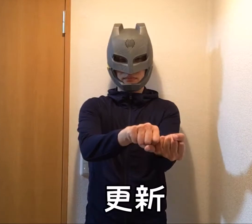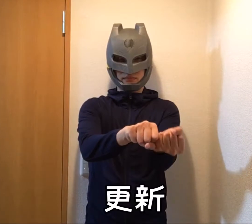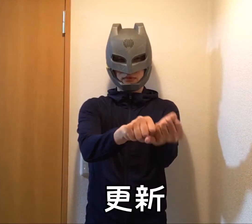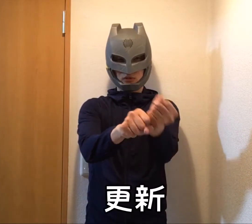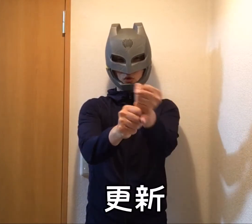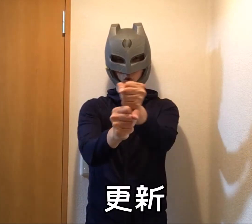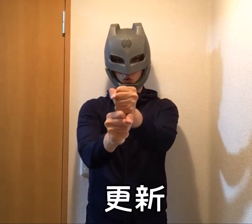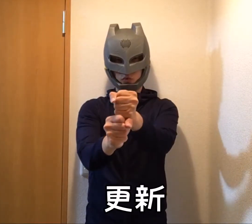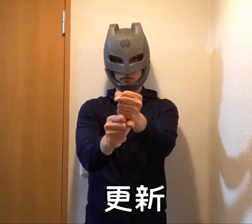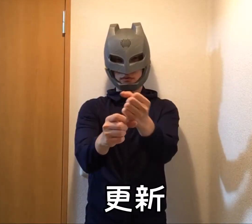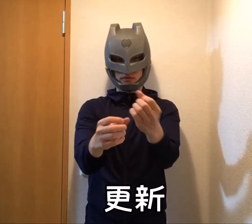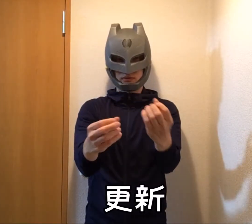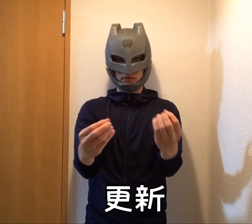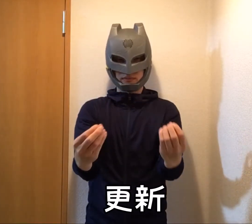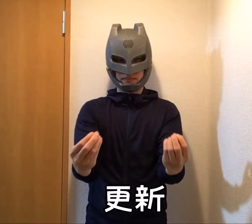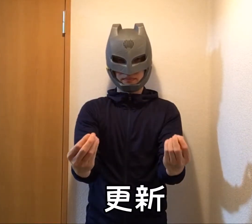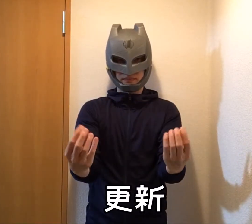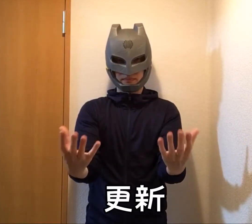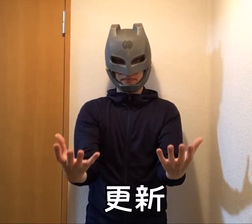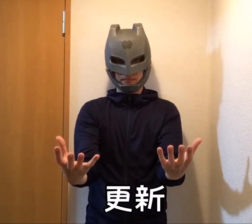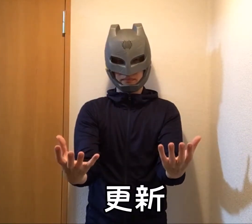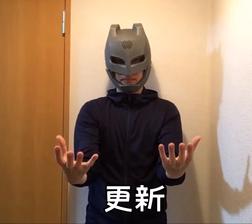Update / Renewal / Renovation